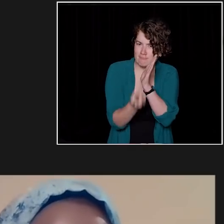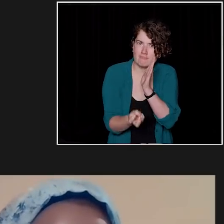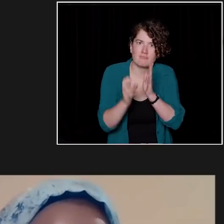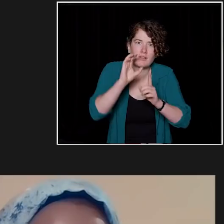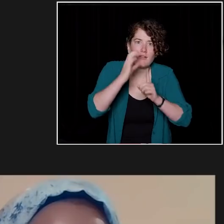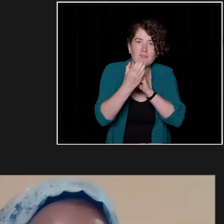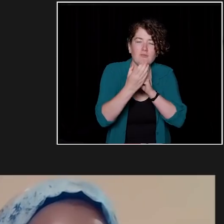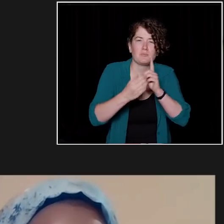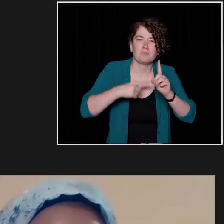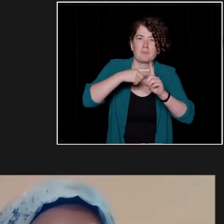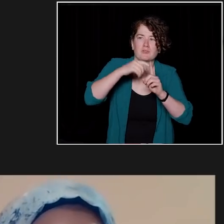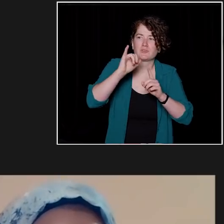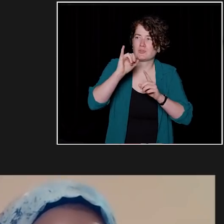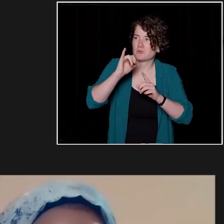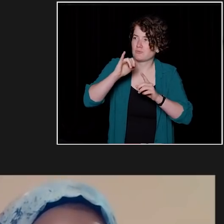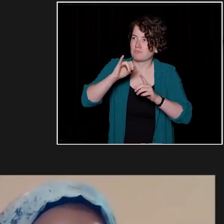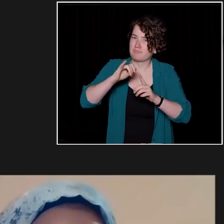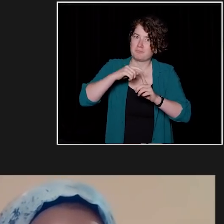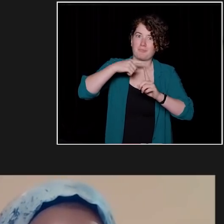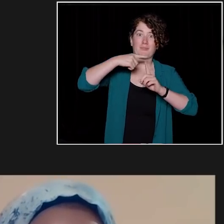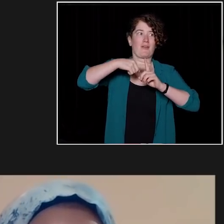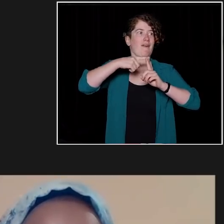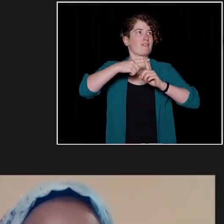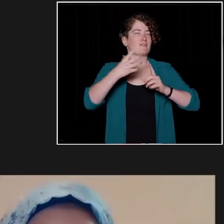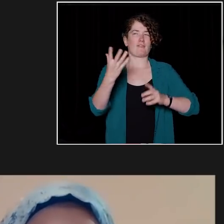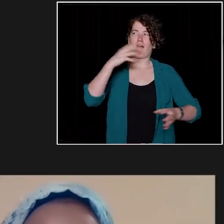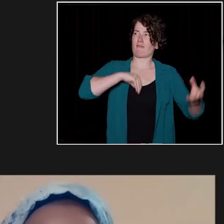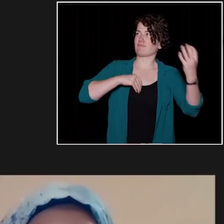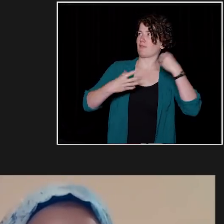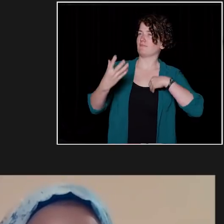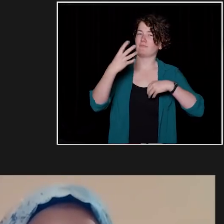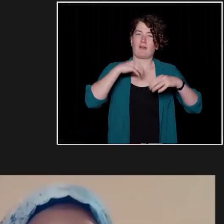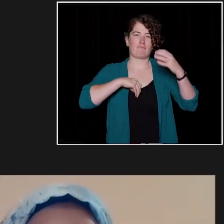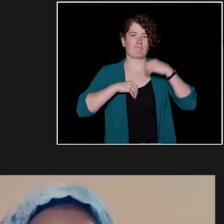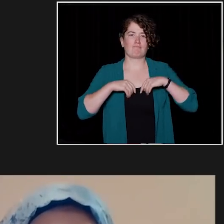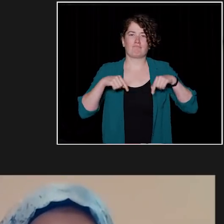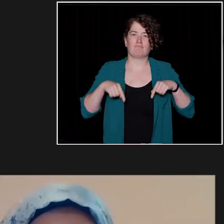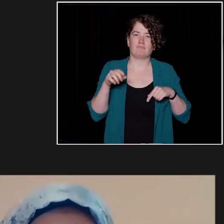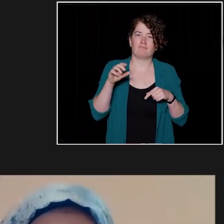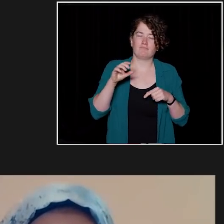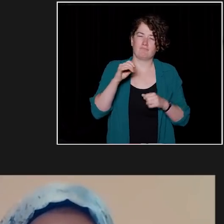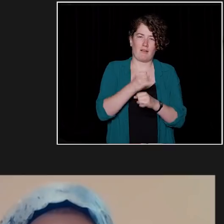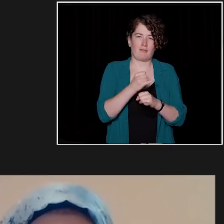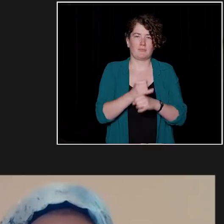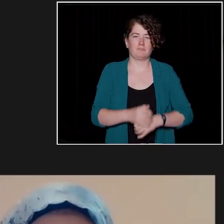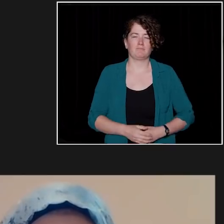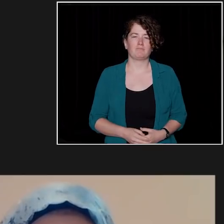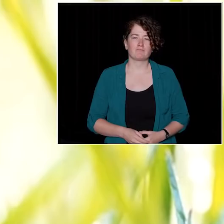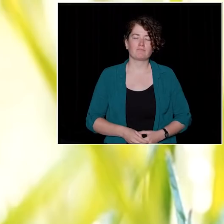and soak up the positive learning environment. Welcome to the campus.